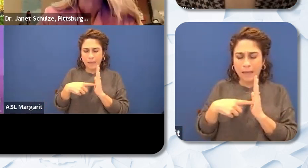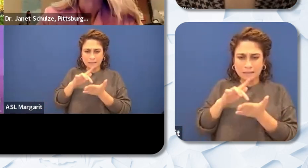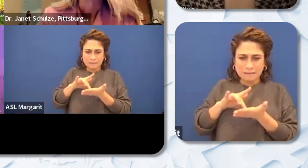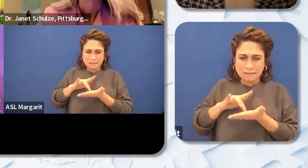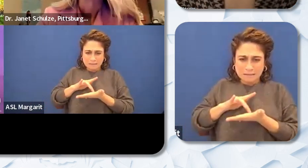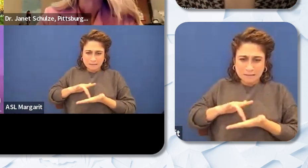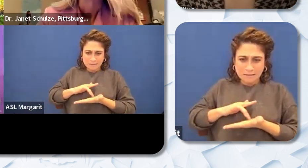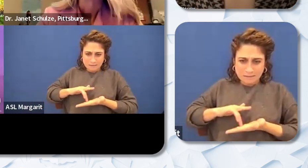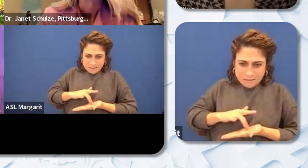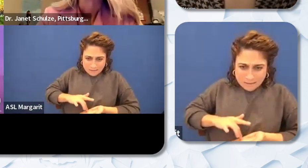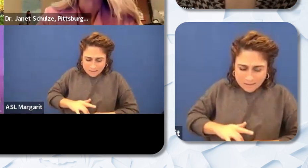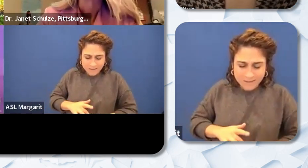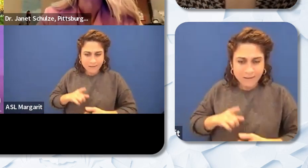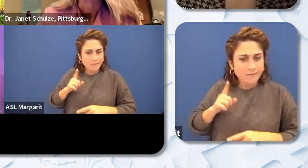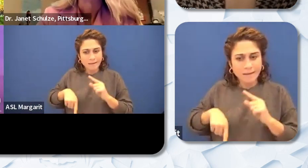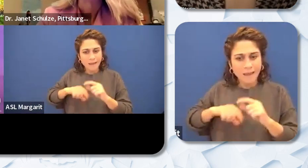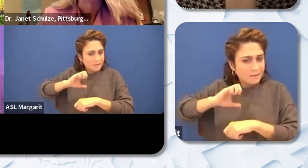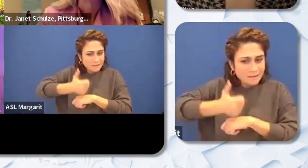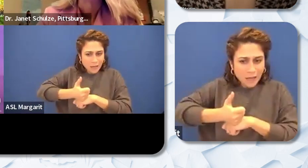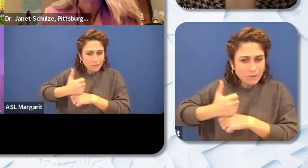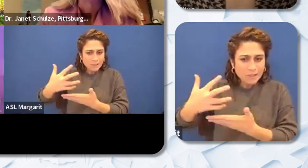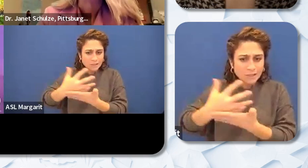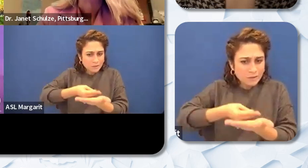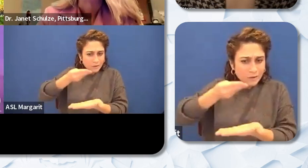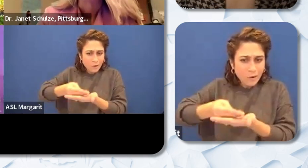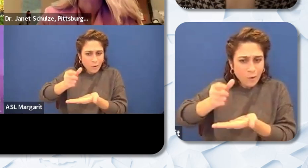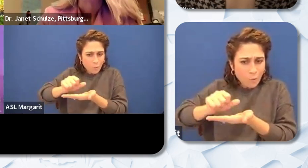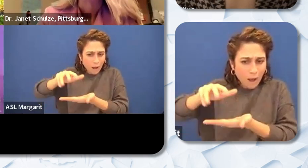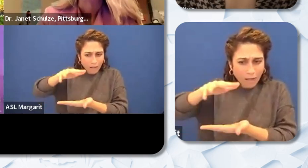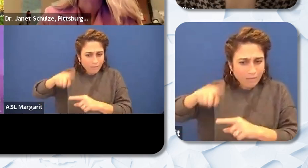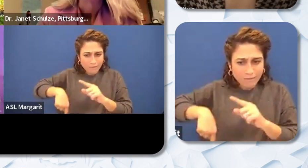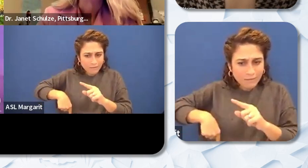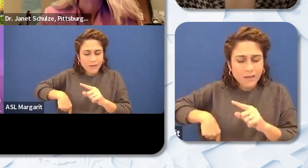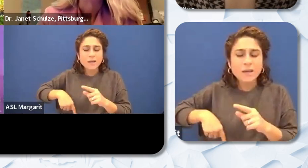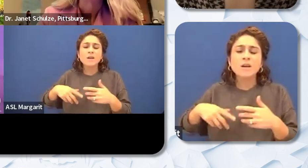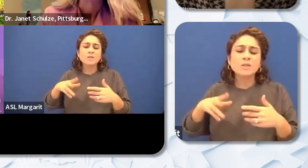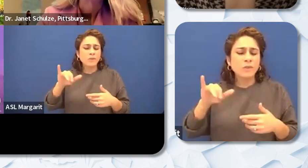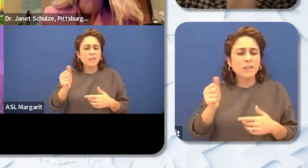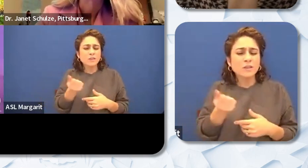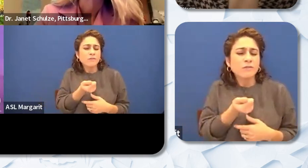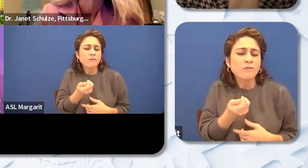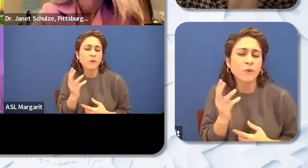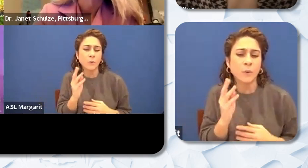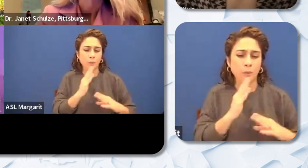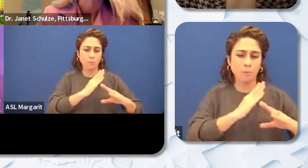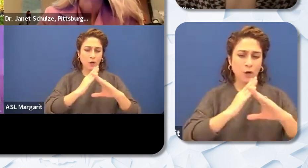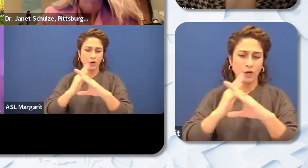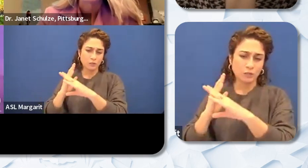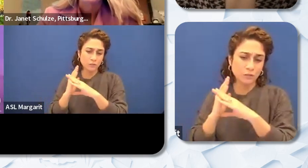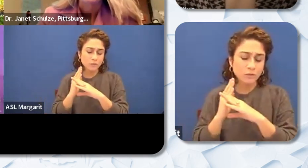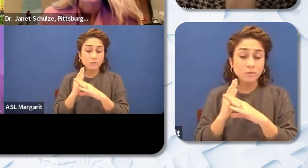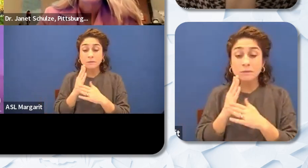barriers. Some of them we can do something about immediately and others it's gonna take some time.